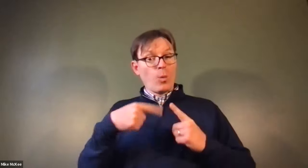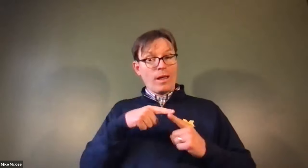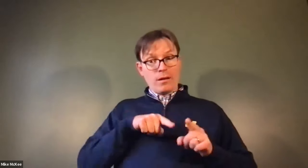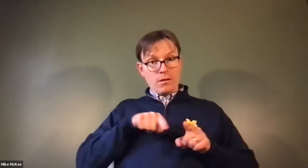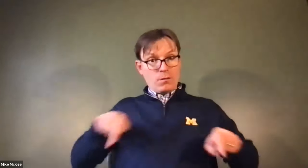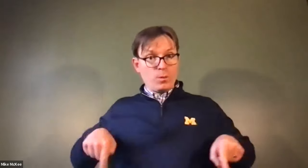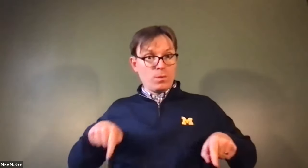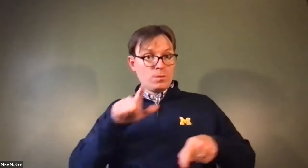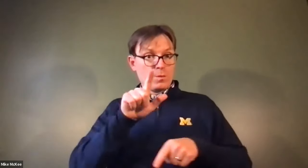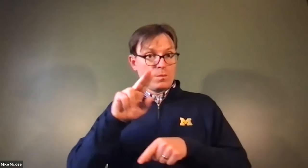James Cech: blood cells.